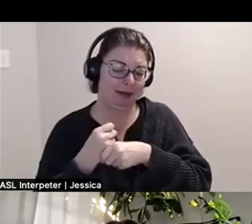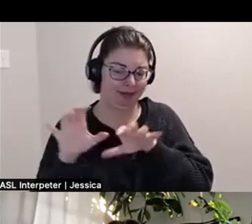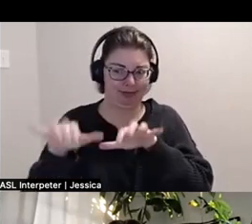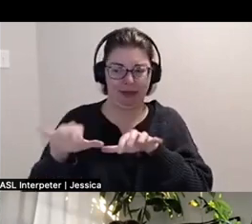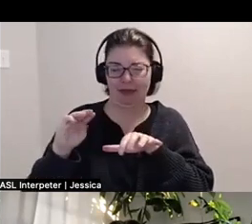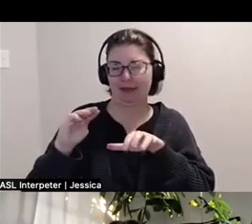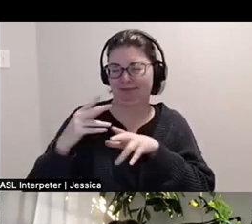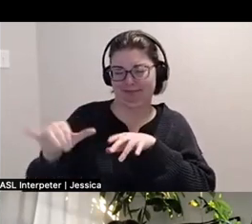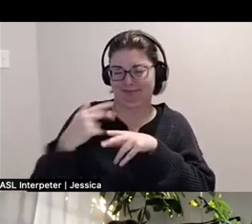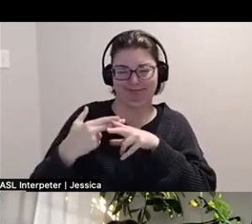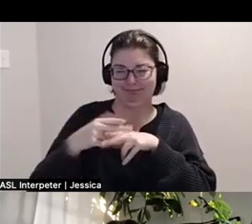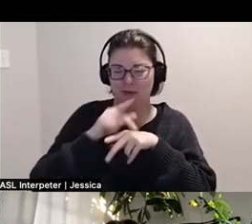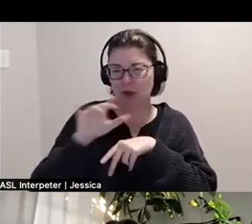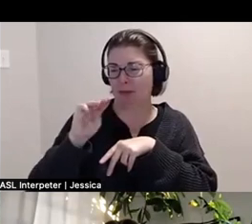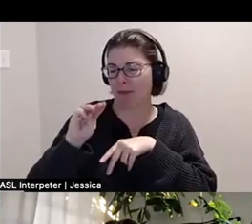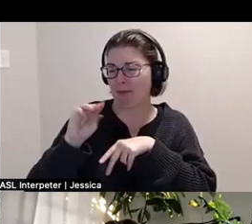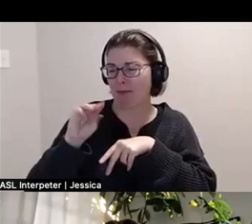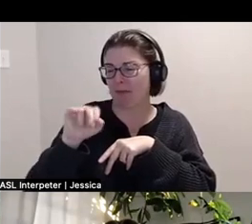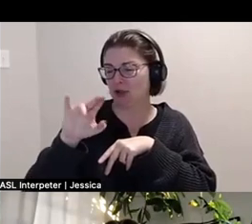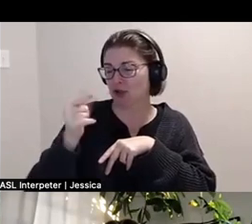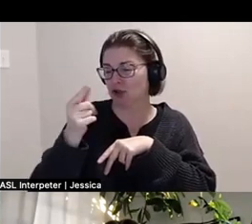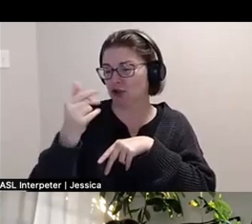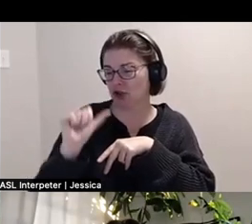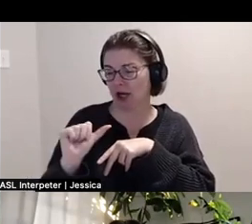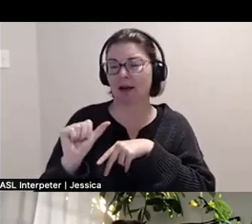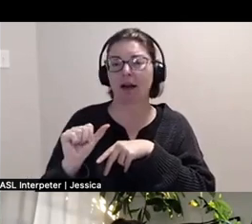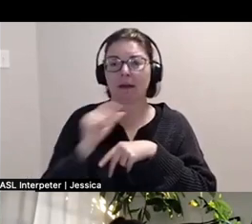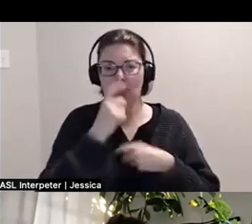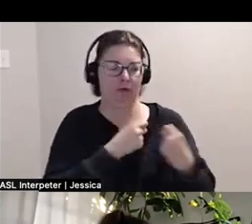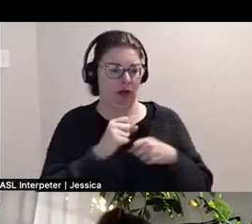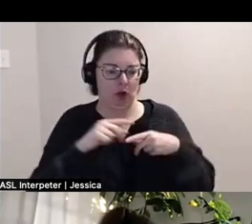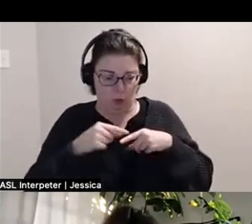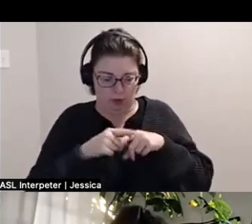I also know that like I don't have the strength to be able to actually weave the base